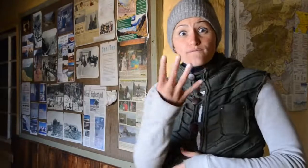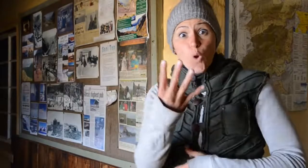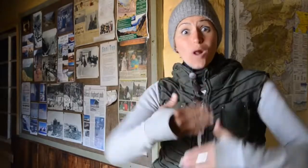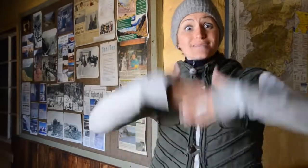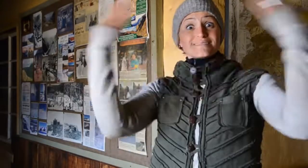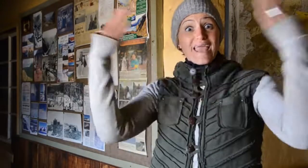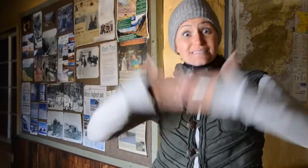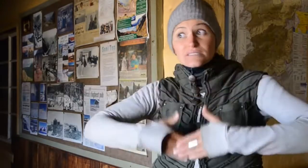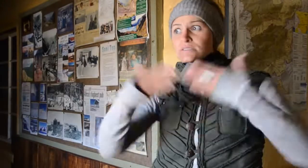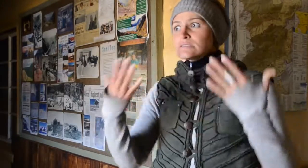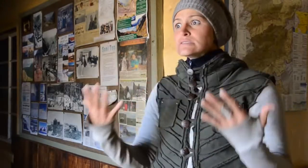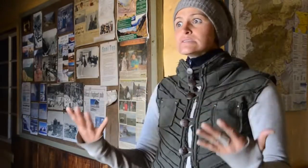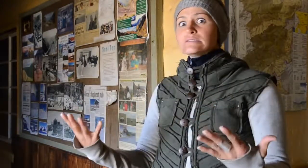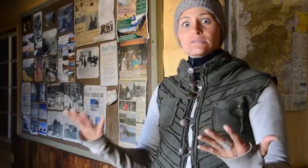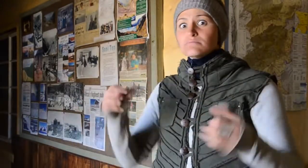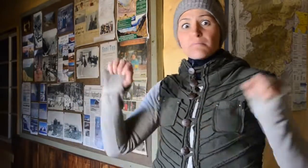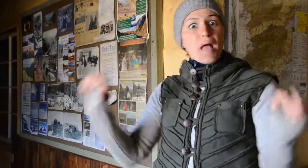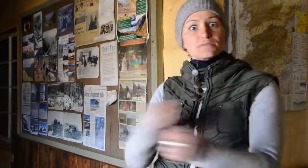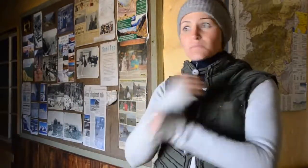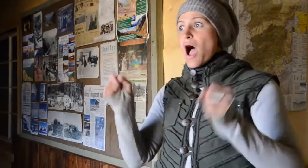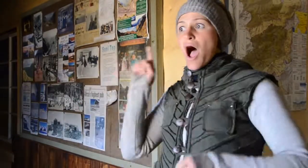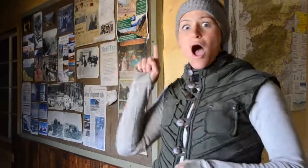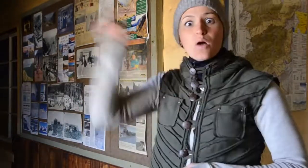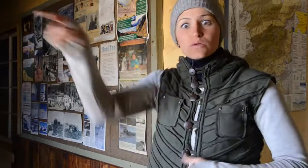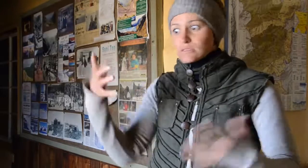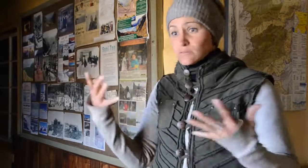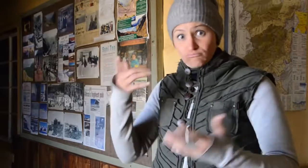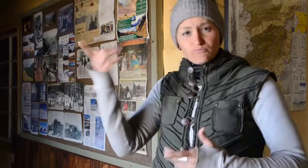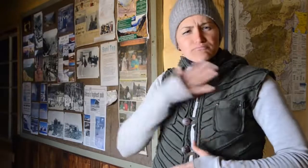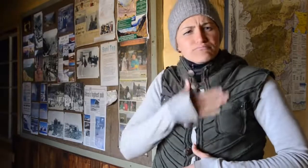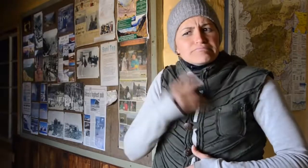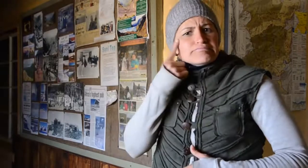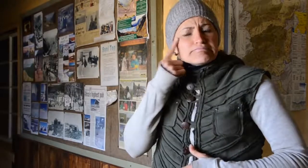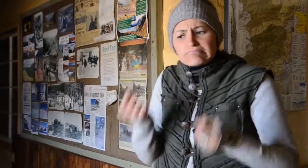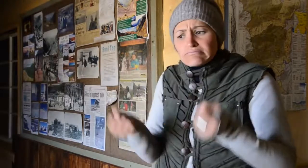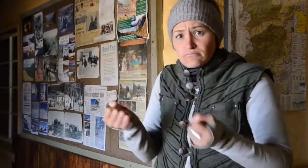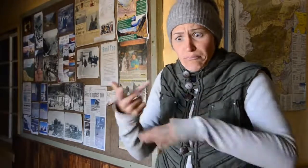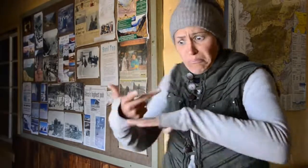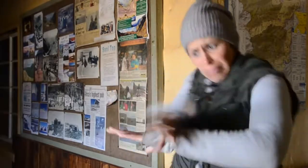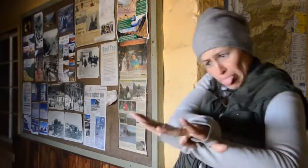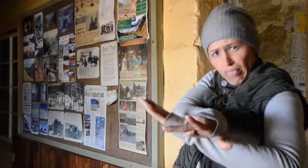for four days and it was impossible to drive back home. They did try to attempt to drive and